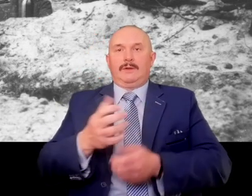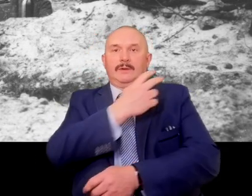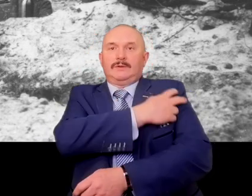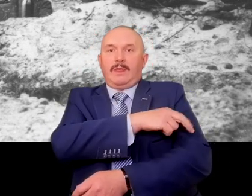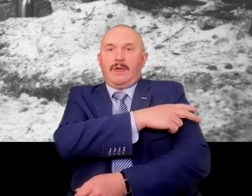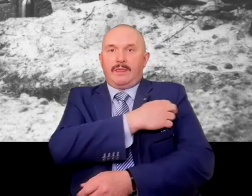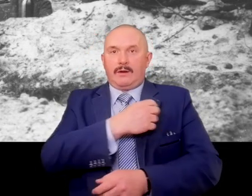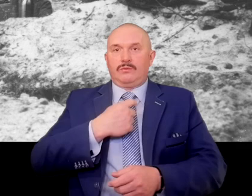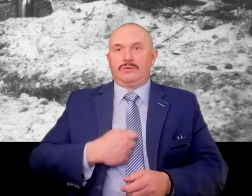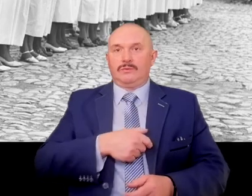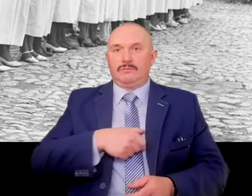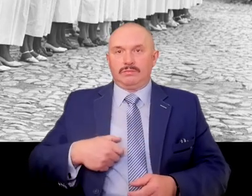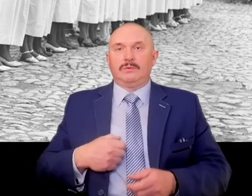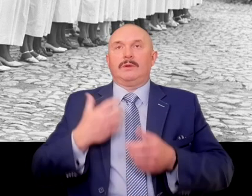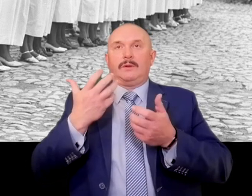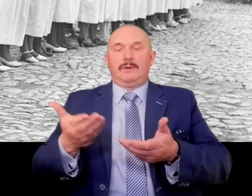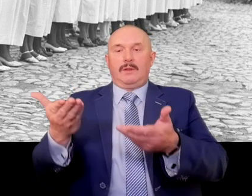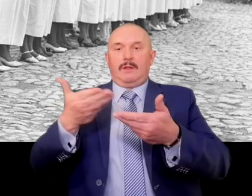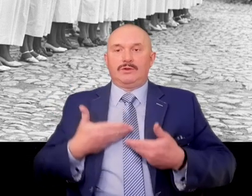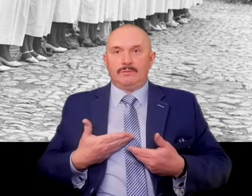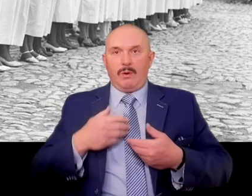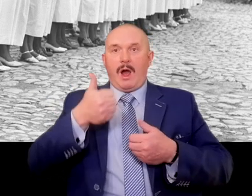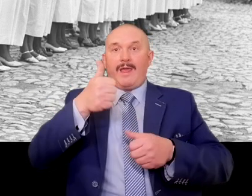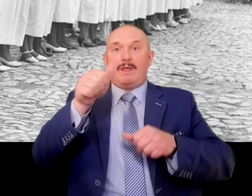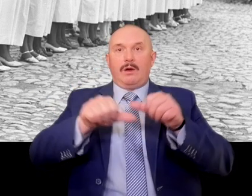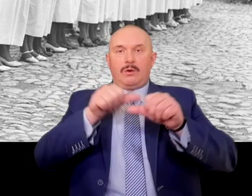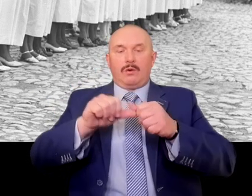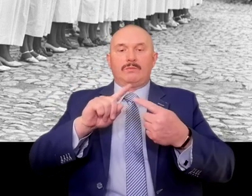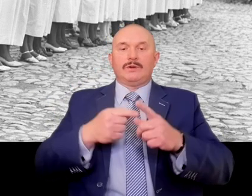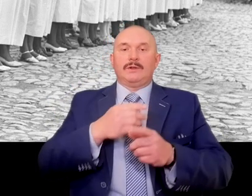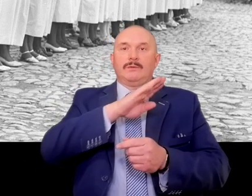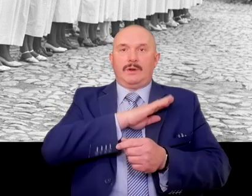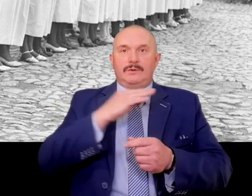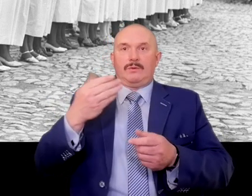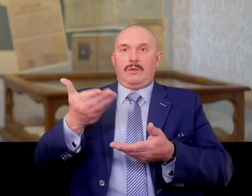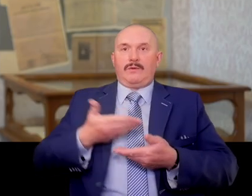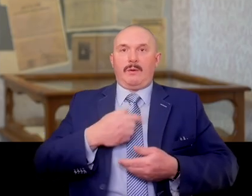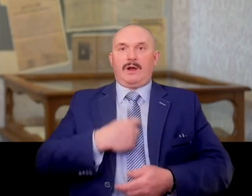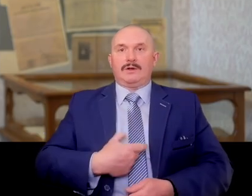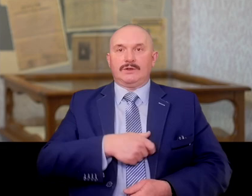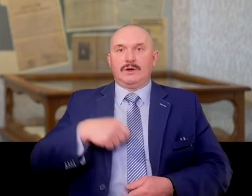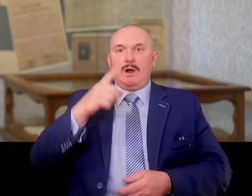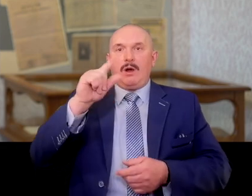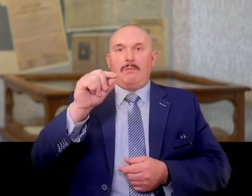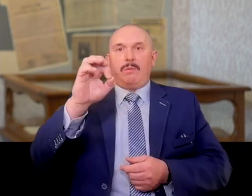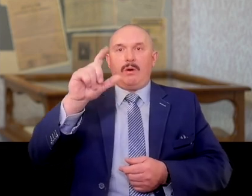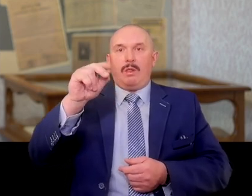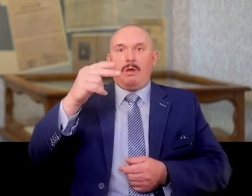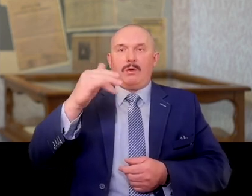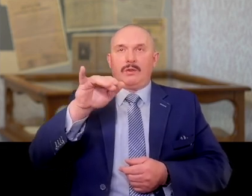for which she received the Polonia Restituta cross exactly one year before her death. After the end of the Polish-Bolshevik war, Marylka